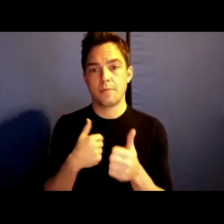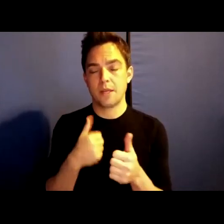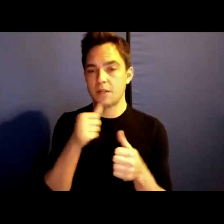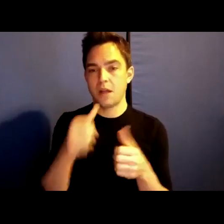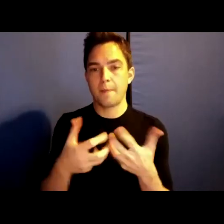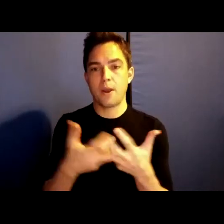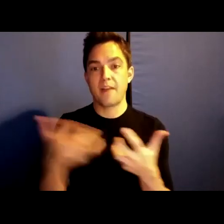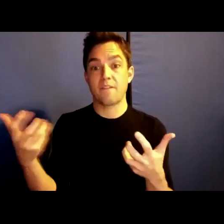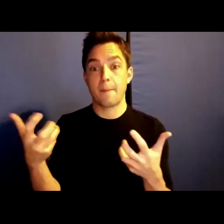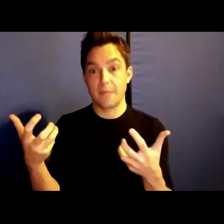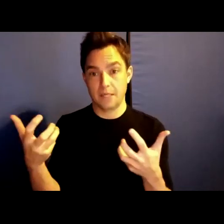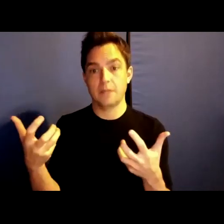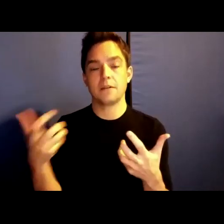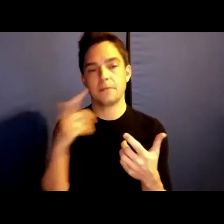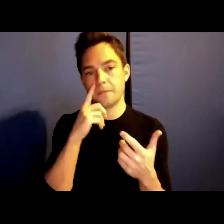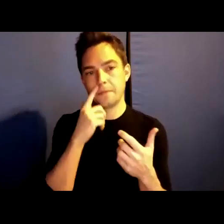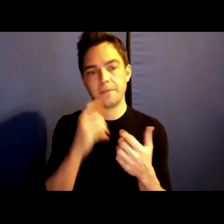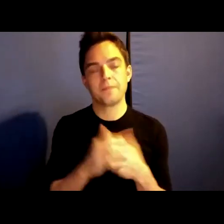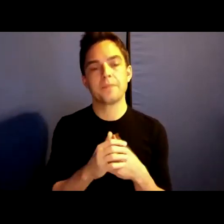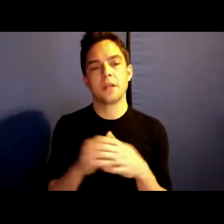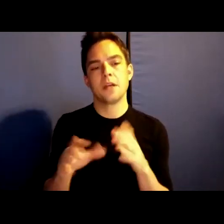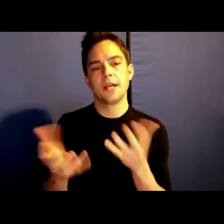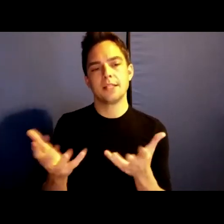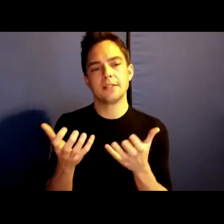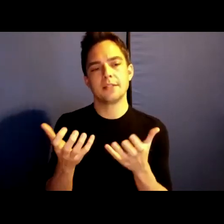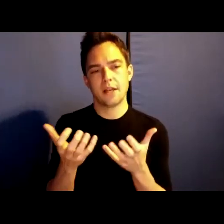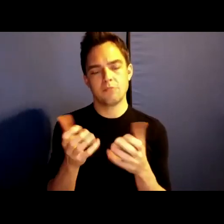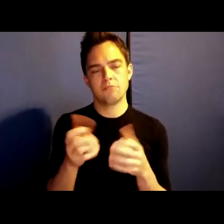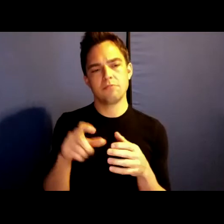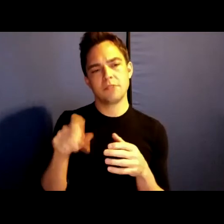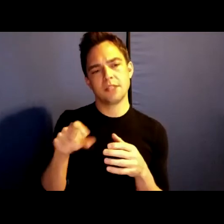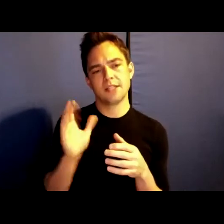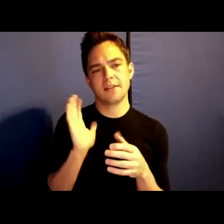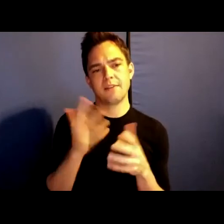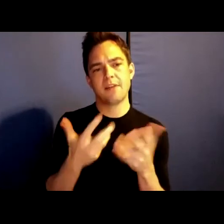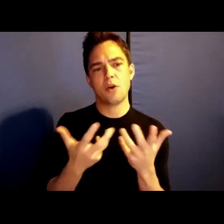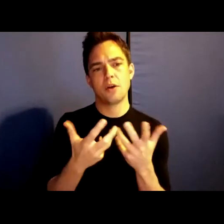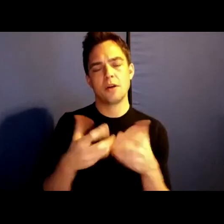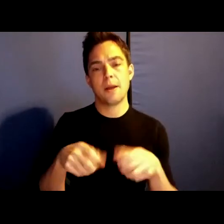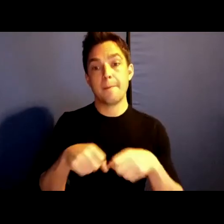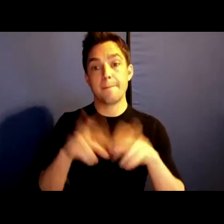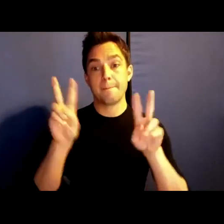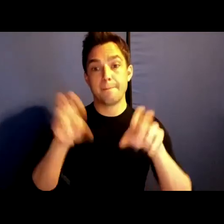A desire in which the necessity of our breaking does not so much leave me behind in your struggle